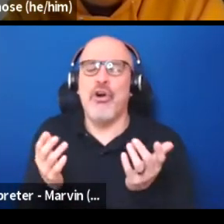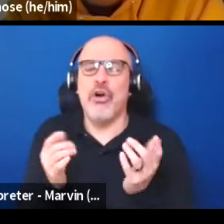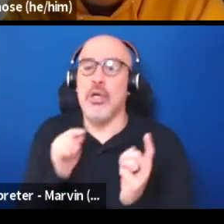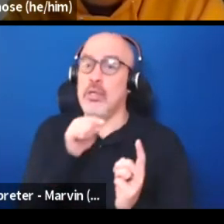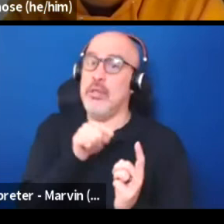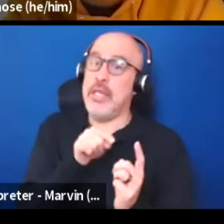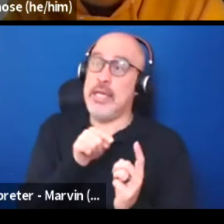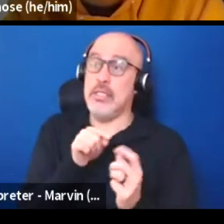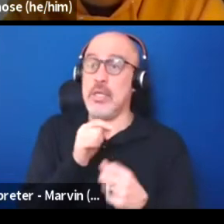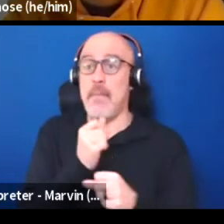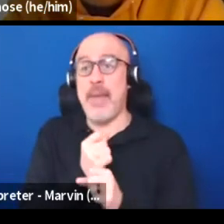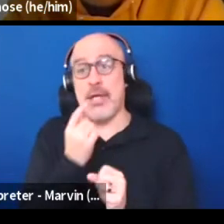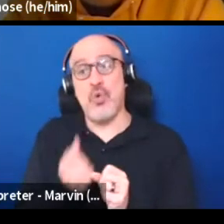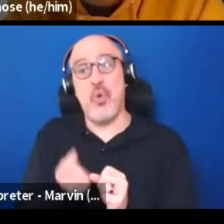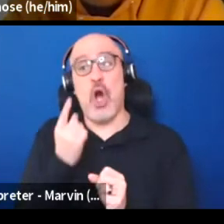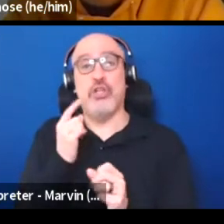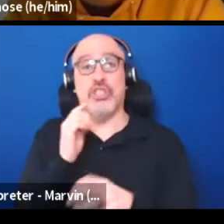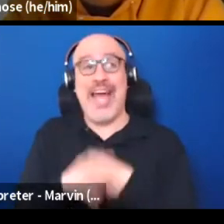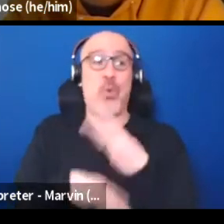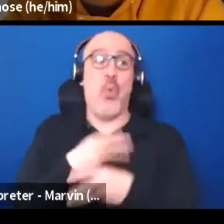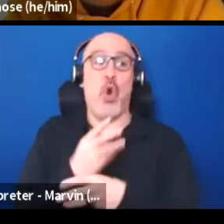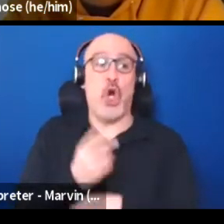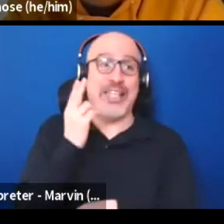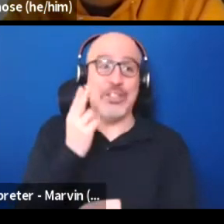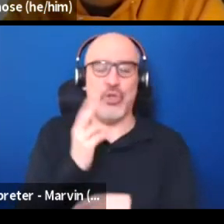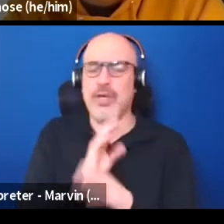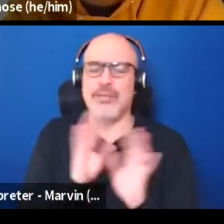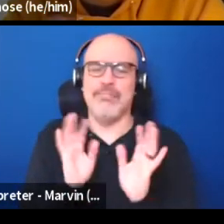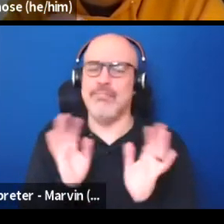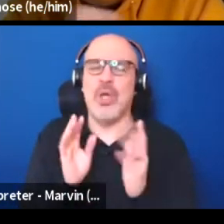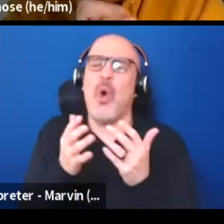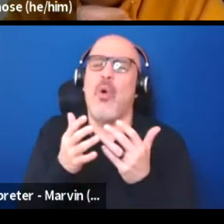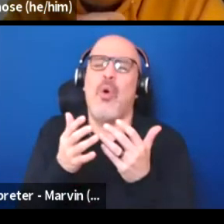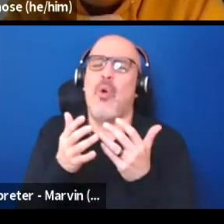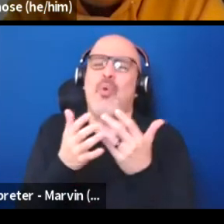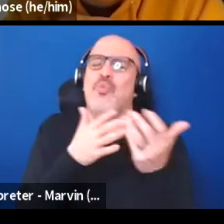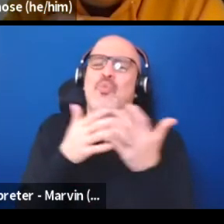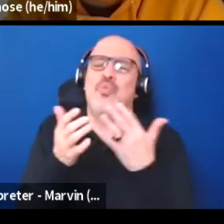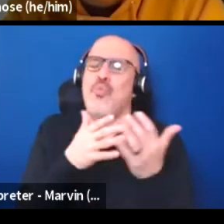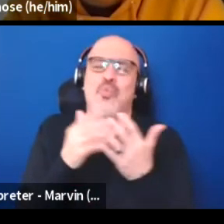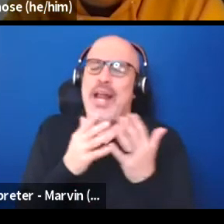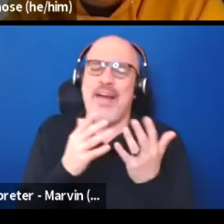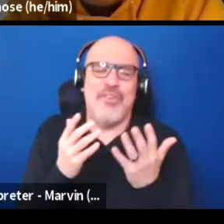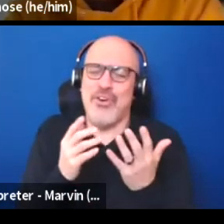did this make you understand world history? Whatever that is in those very specific, rigid ways